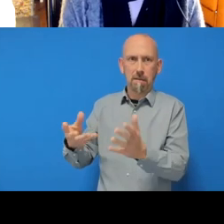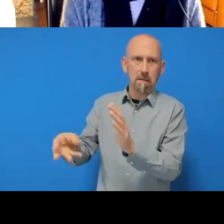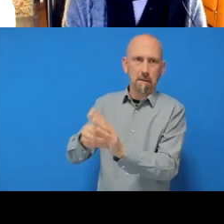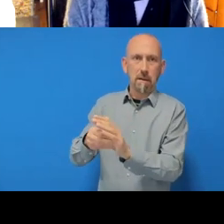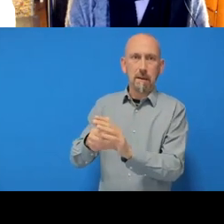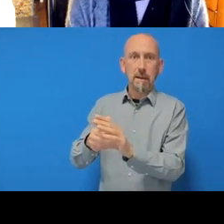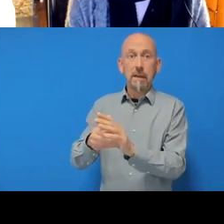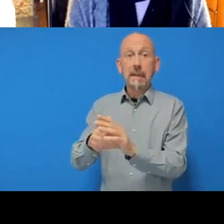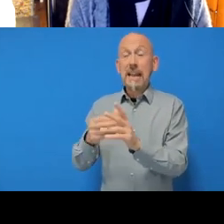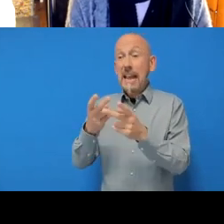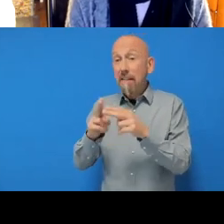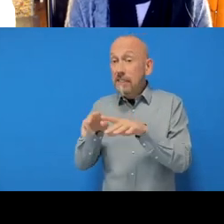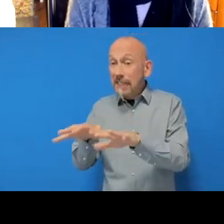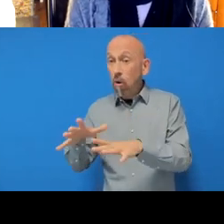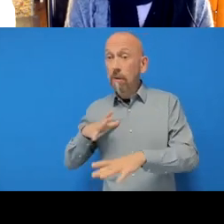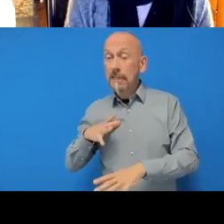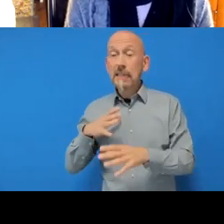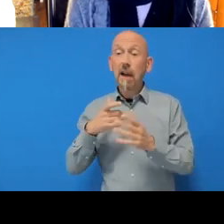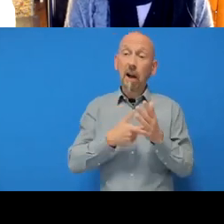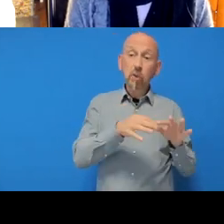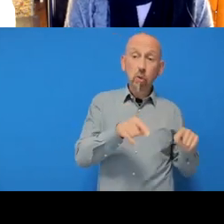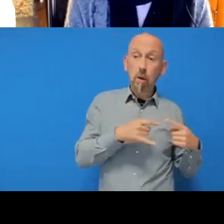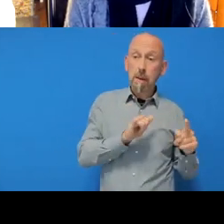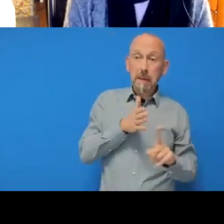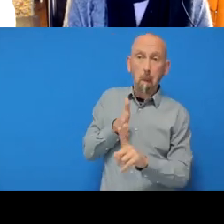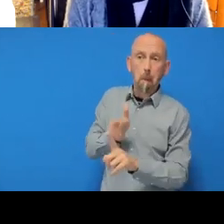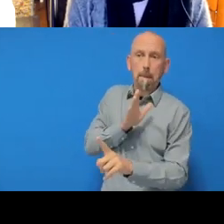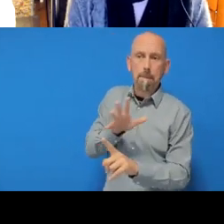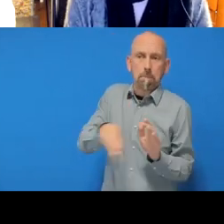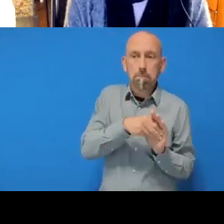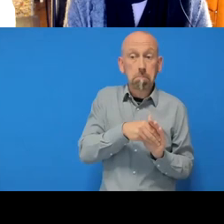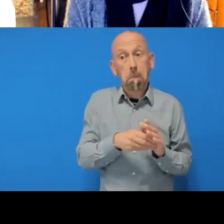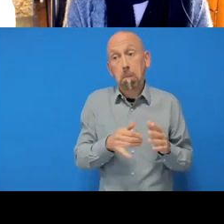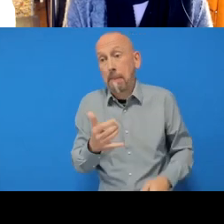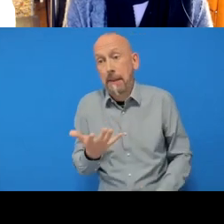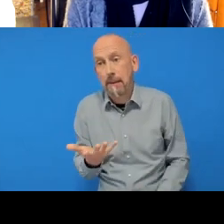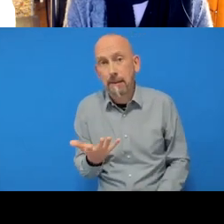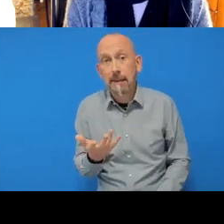might have already worked out. If it hasn't, then